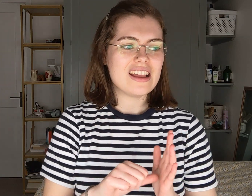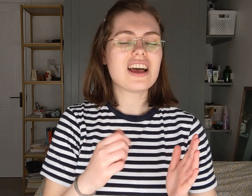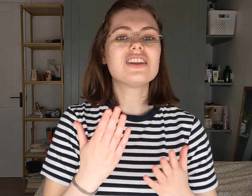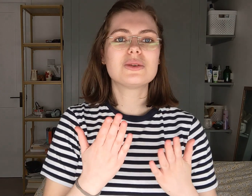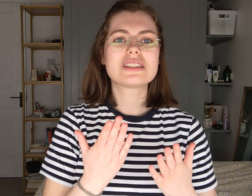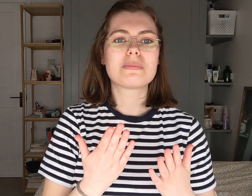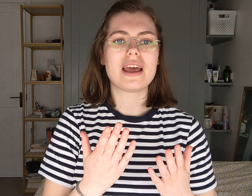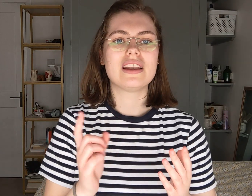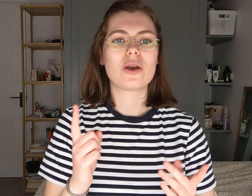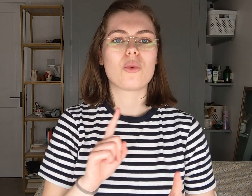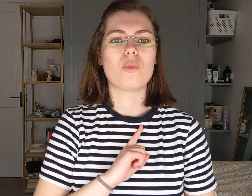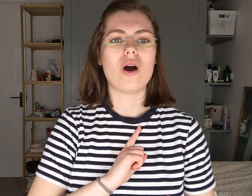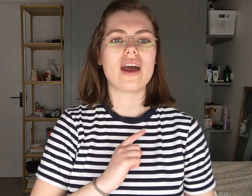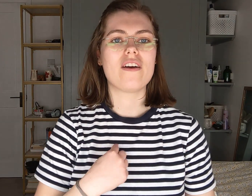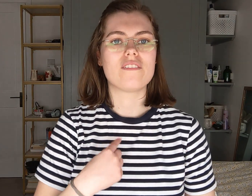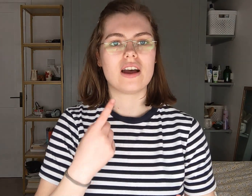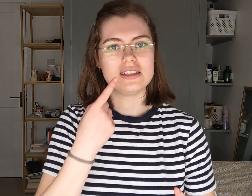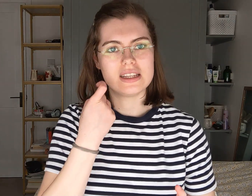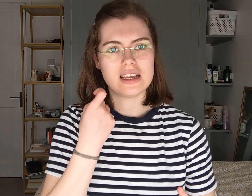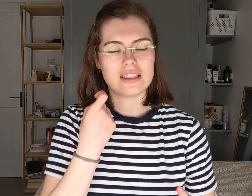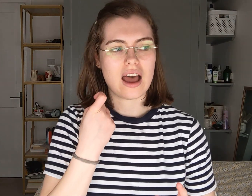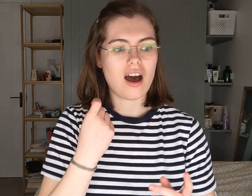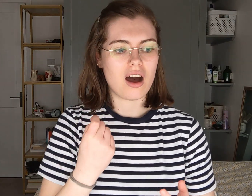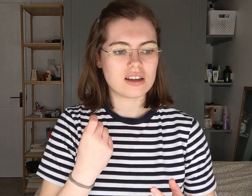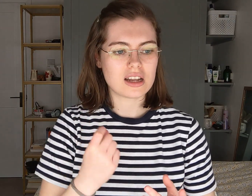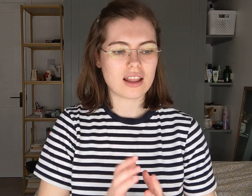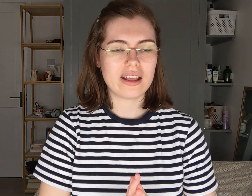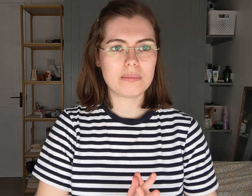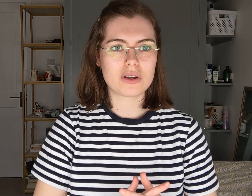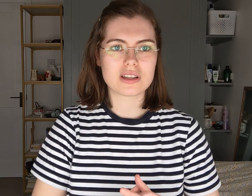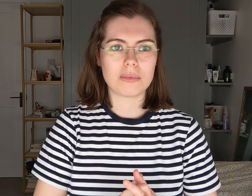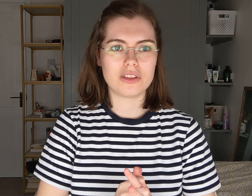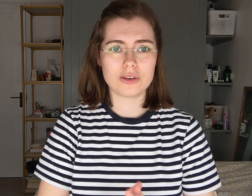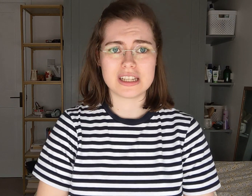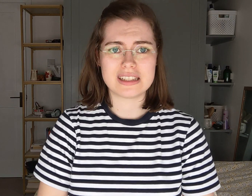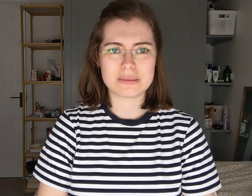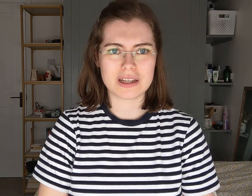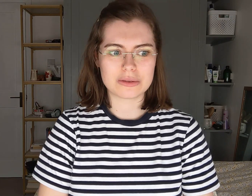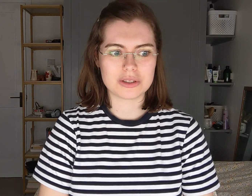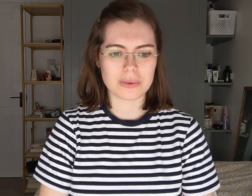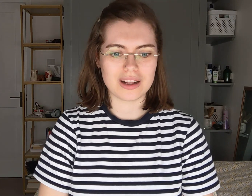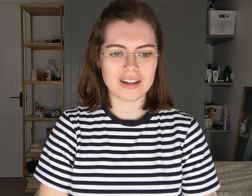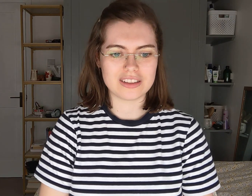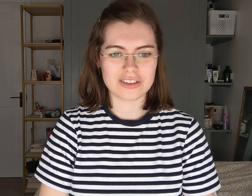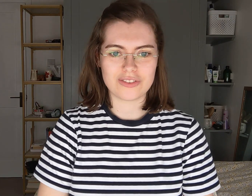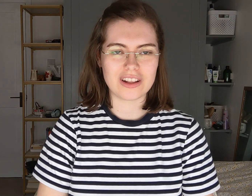It's hard to explain, like, why I find it that hard. I think because I'm on the autistic spectrum as well. I just feel